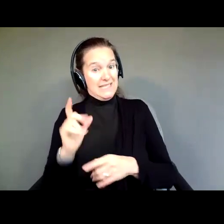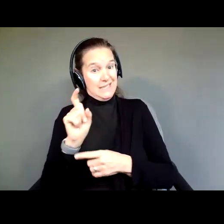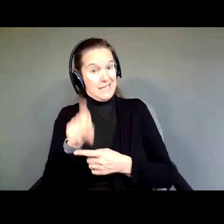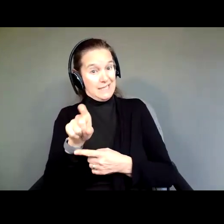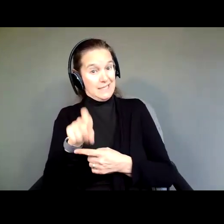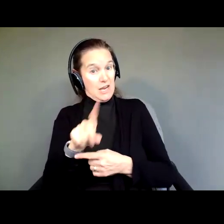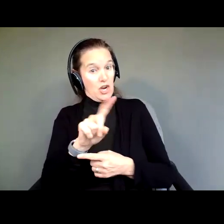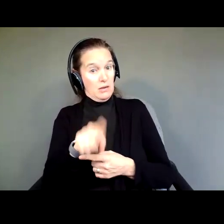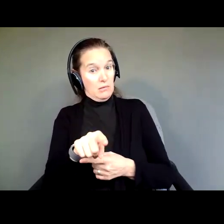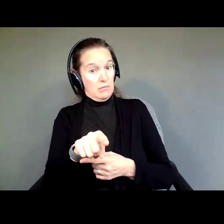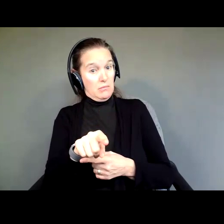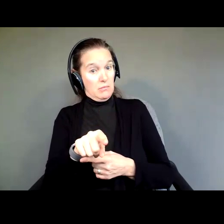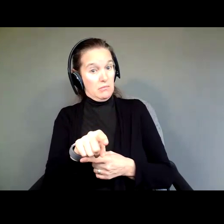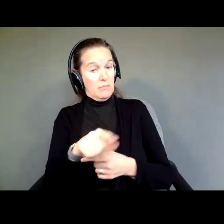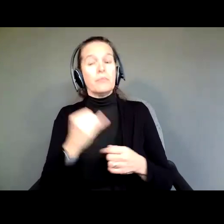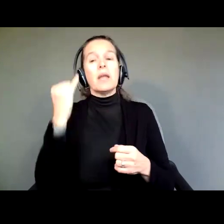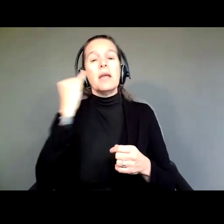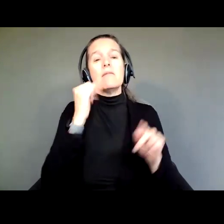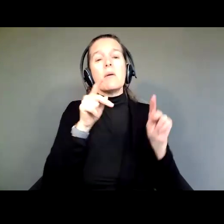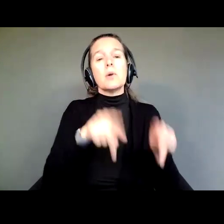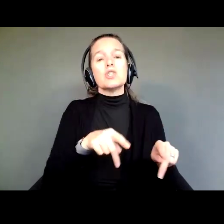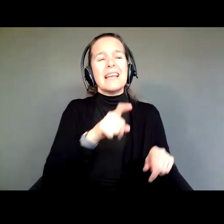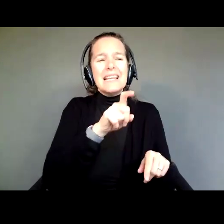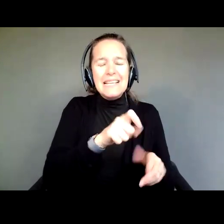If a person needs help to make decisions,